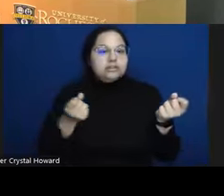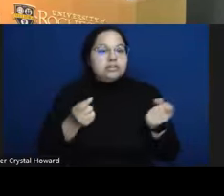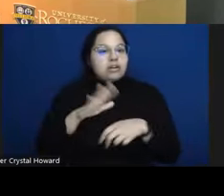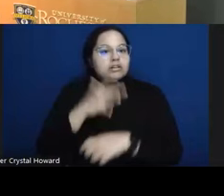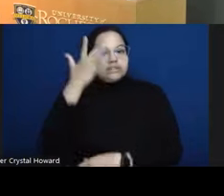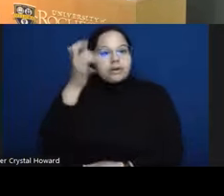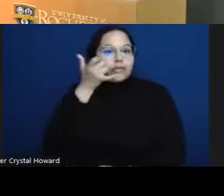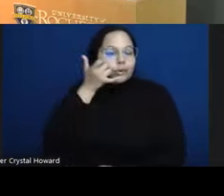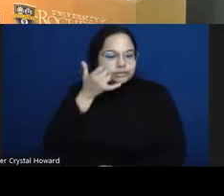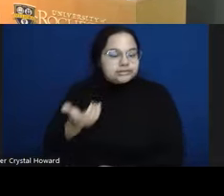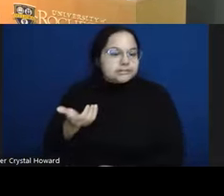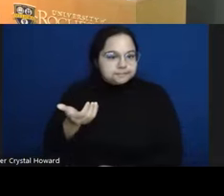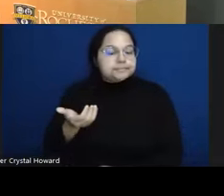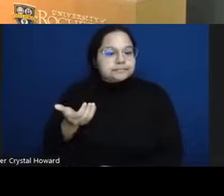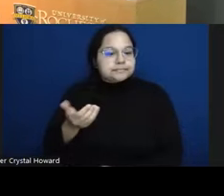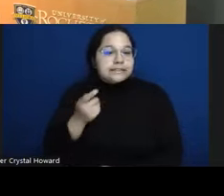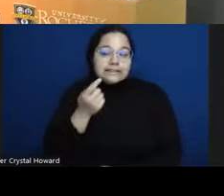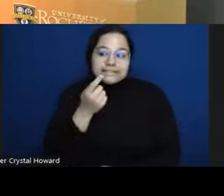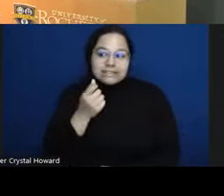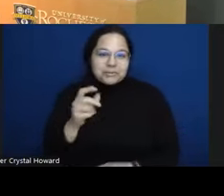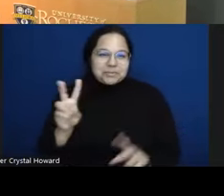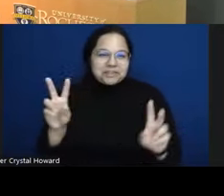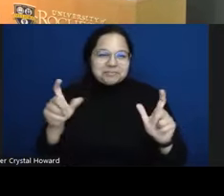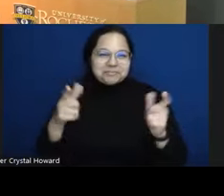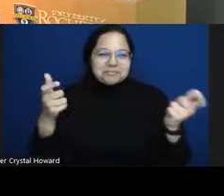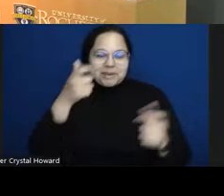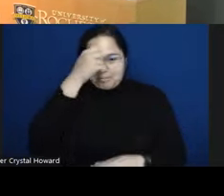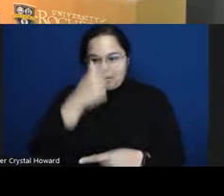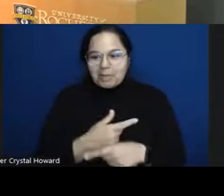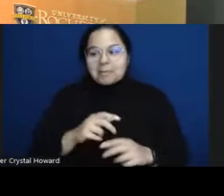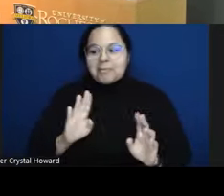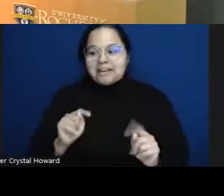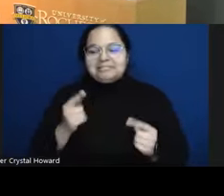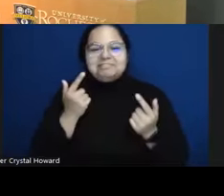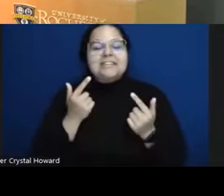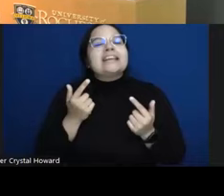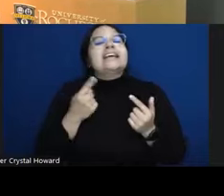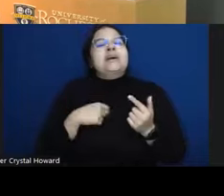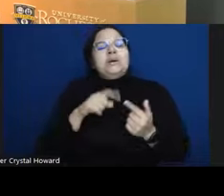so this is a little bit big brother but um we uh lend people smartphones and then they answer